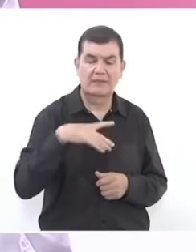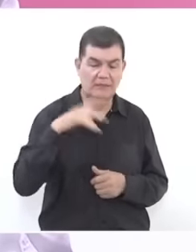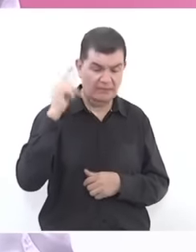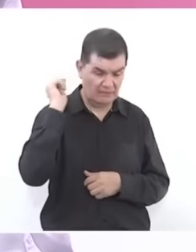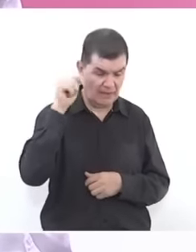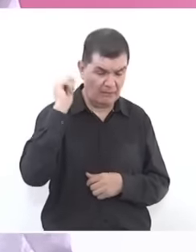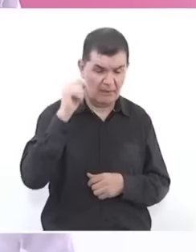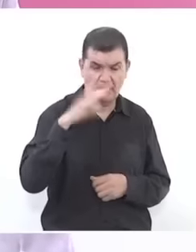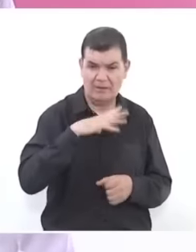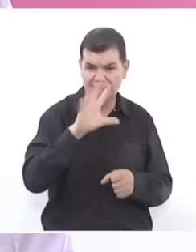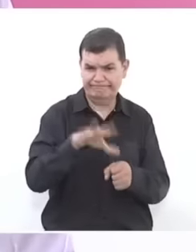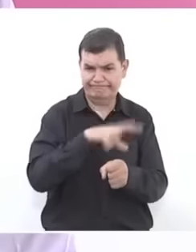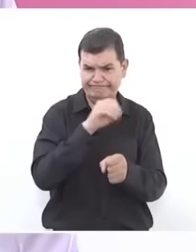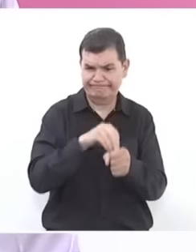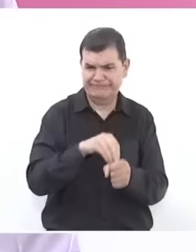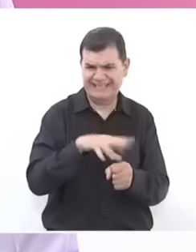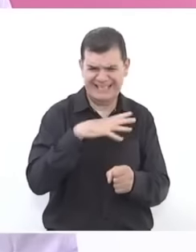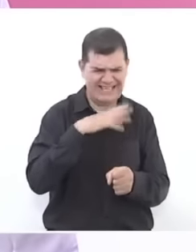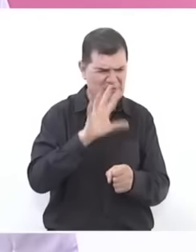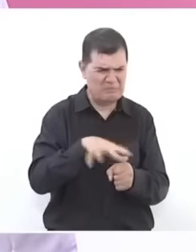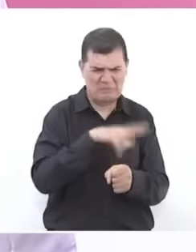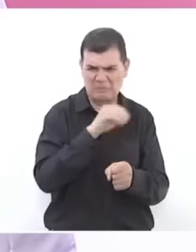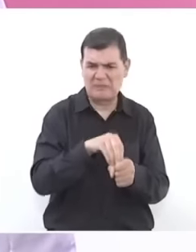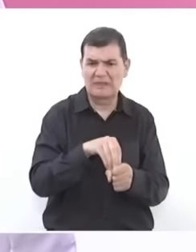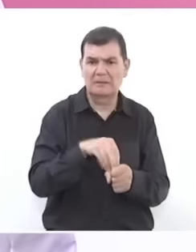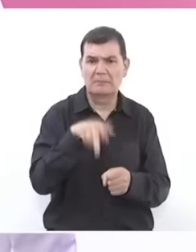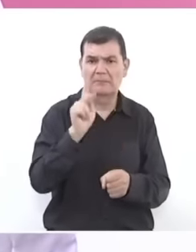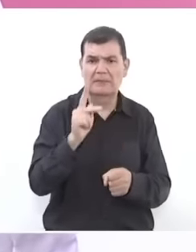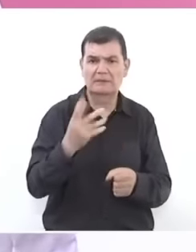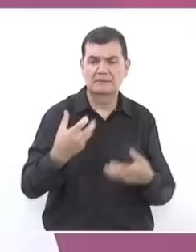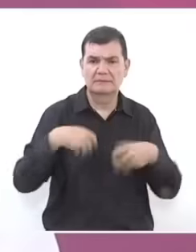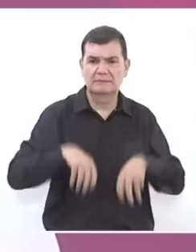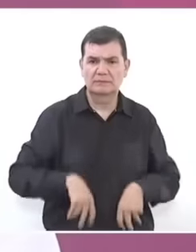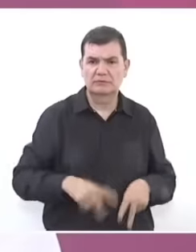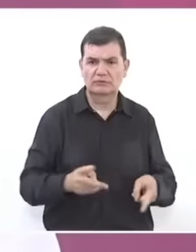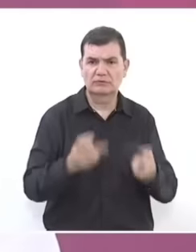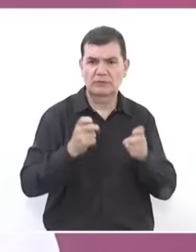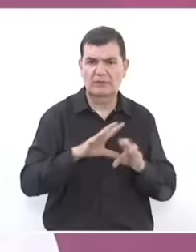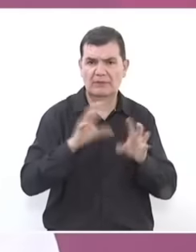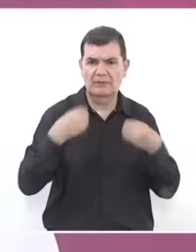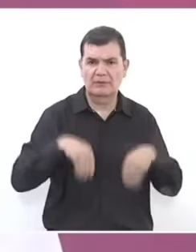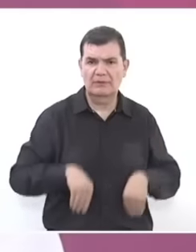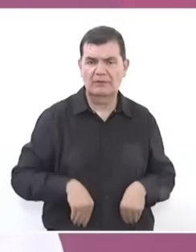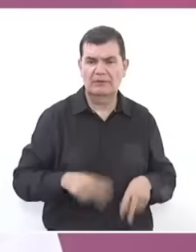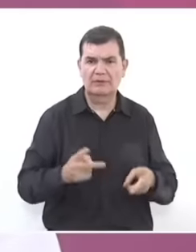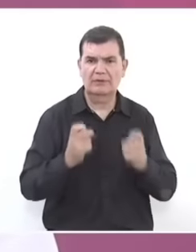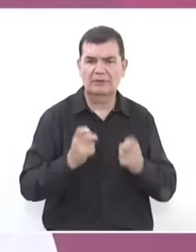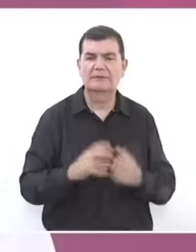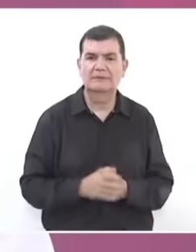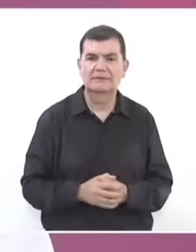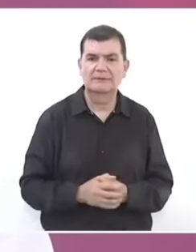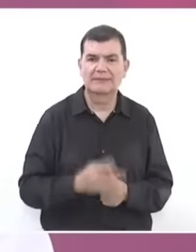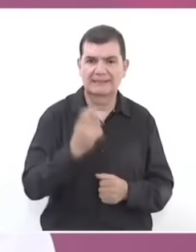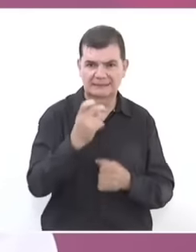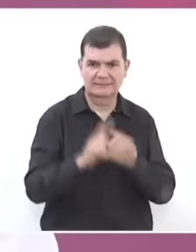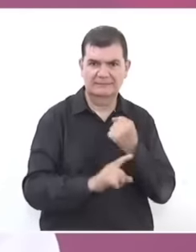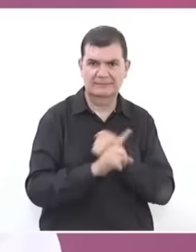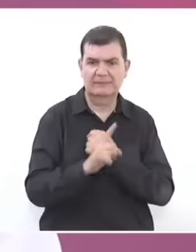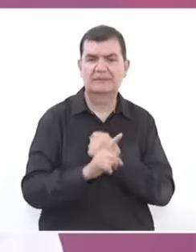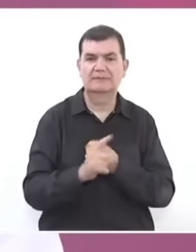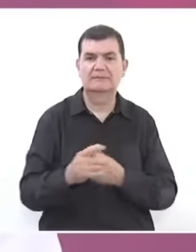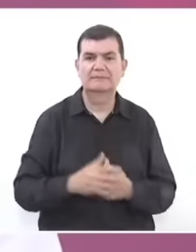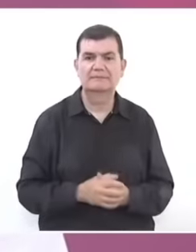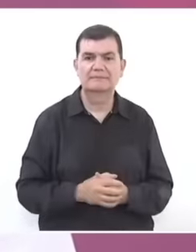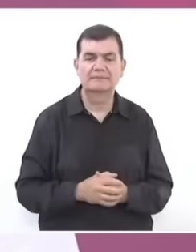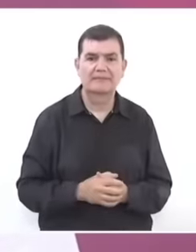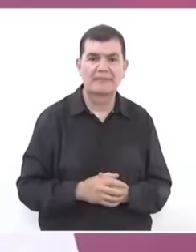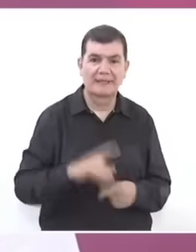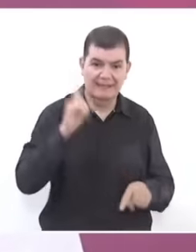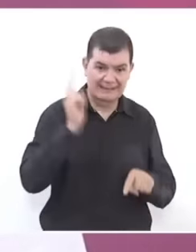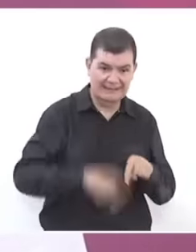everything, there is everything, but they nail everything, that is the problem, corruption ends